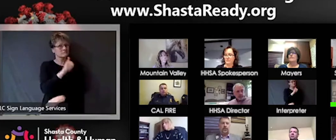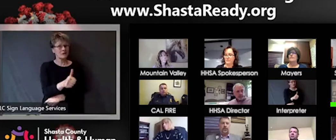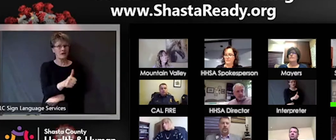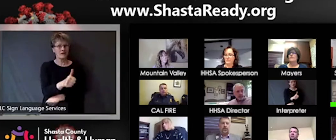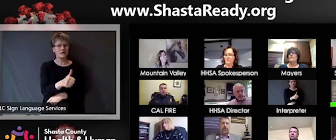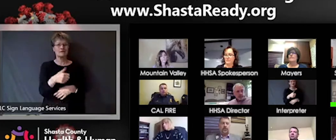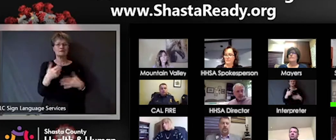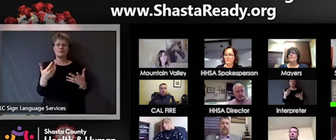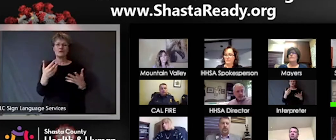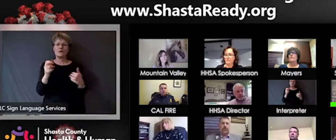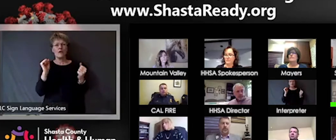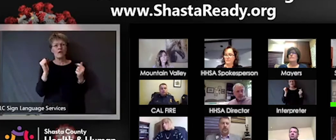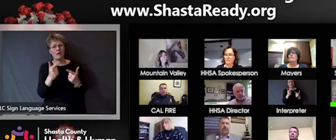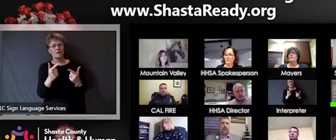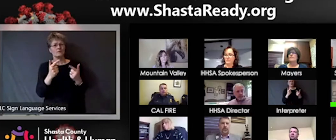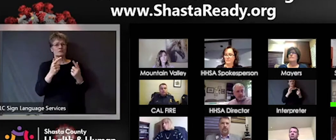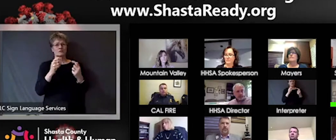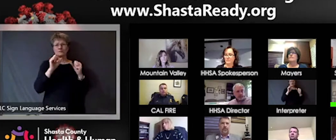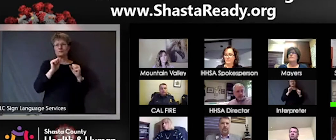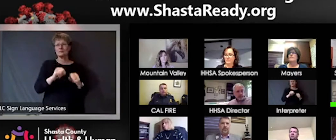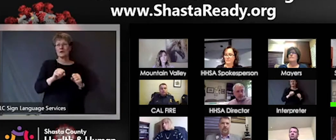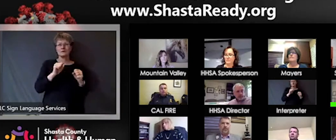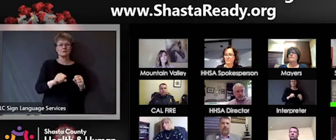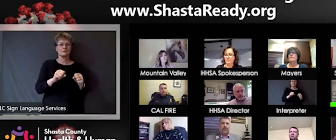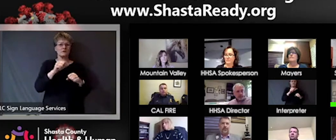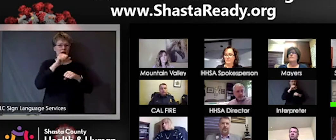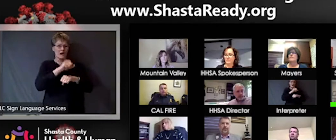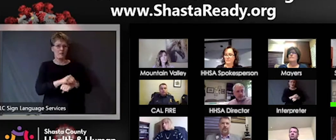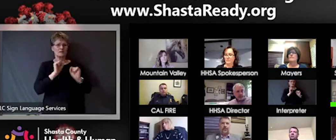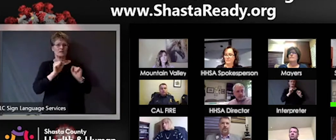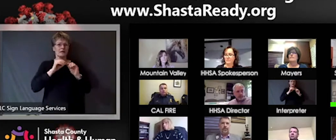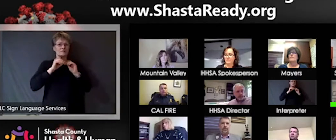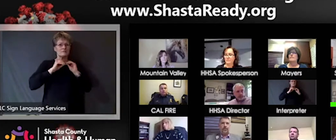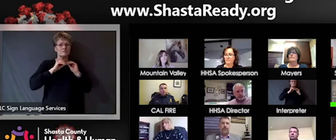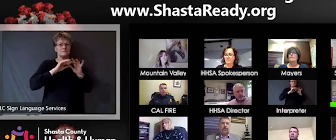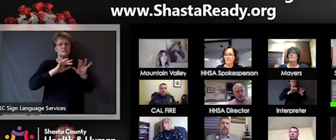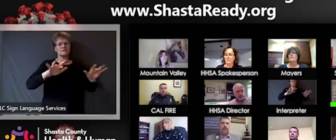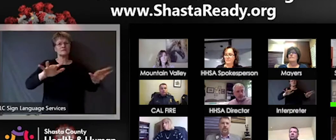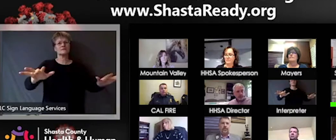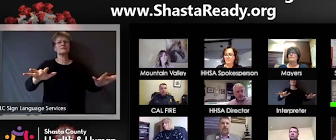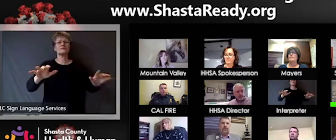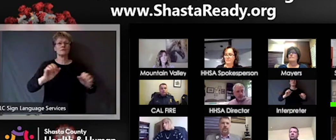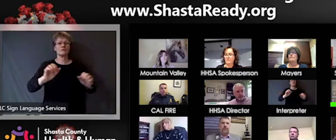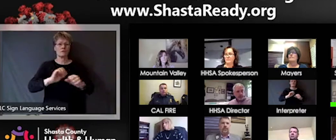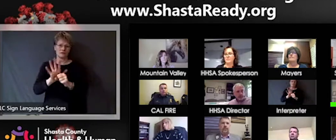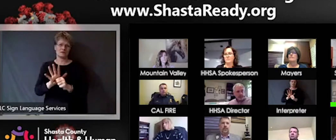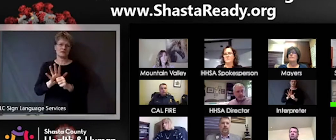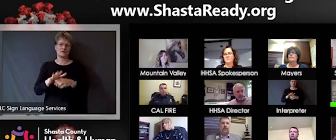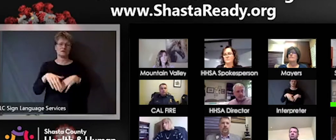so making available, that information, I don't think is helpful. I mean we all